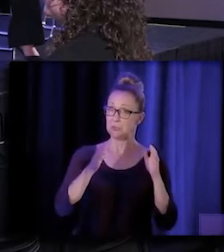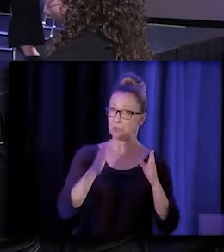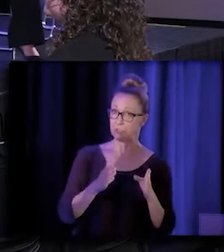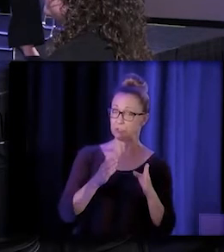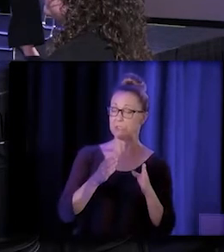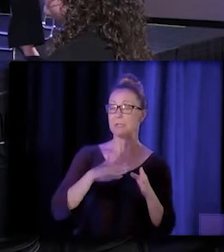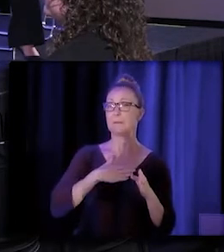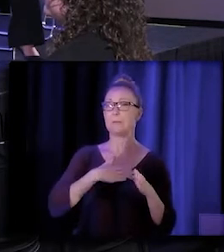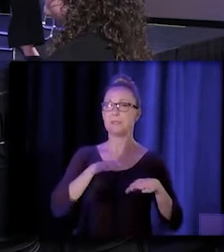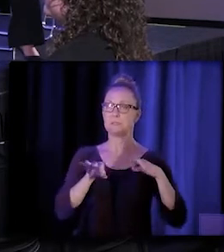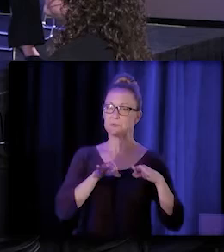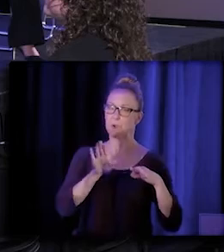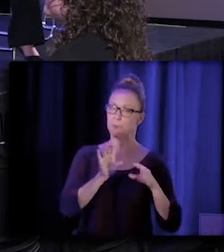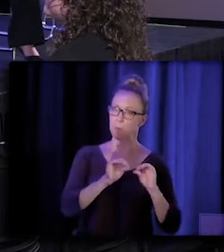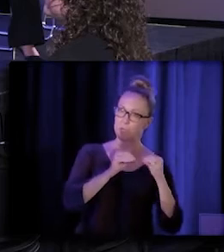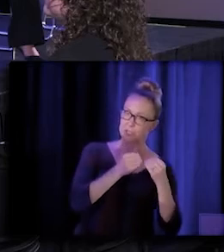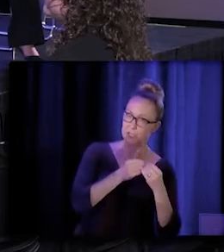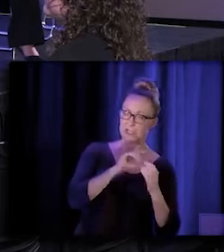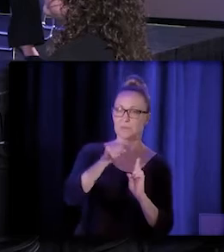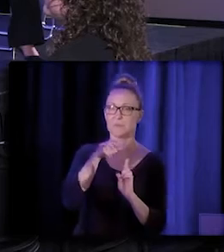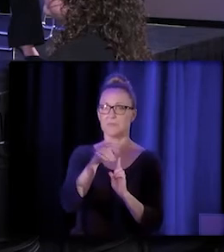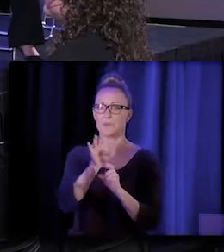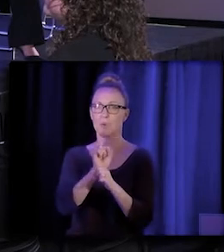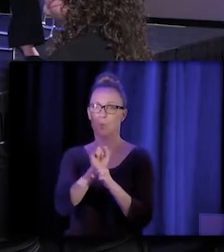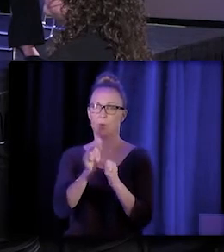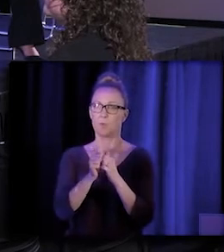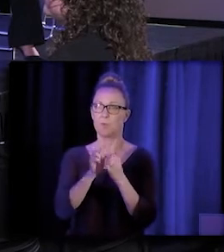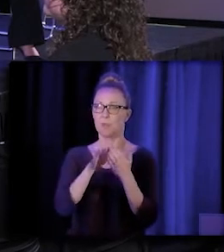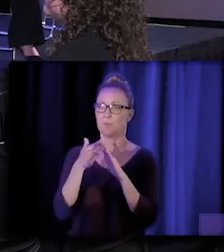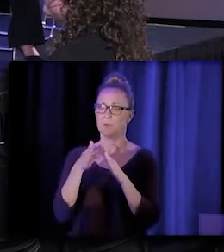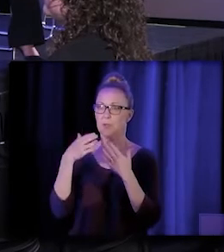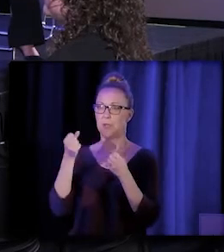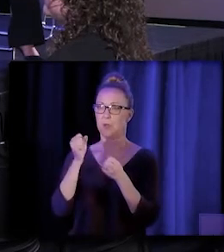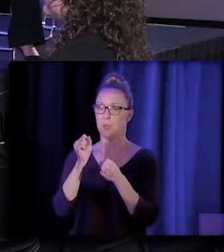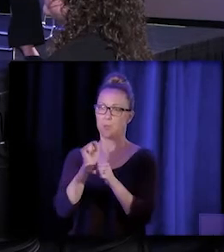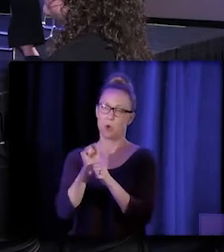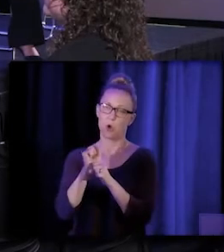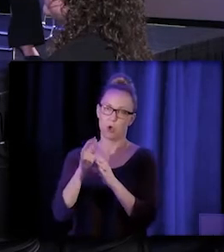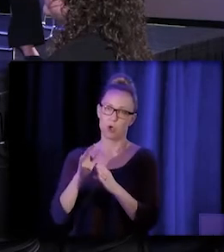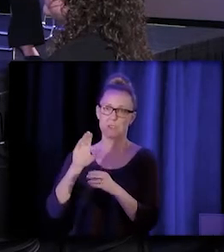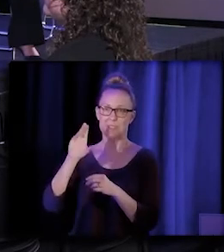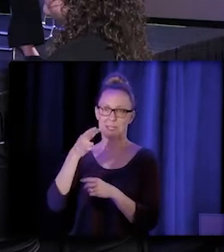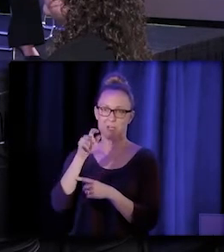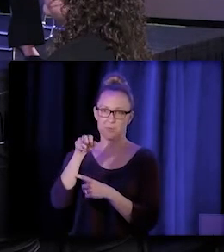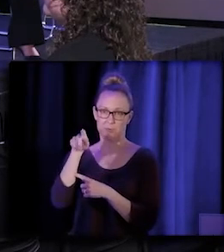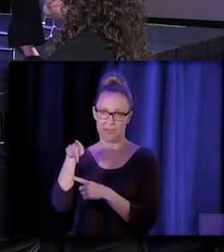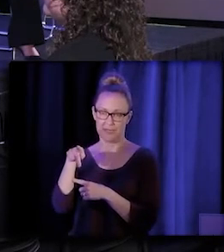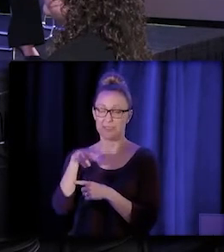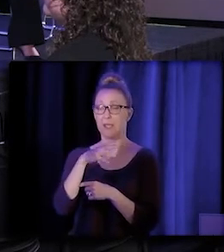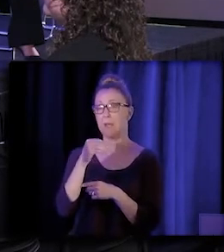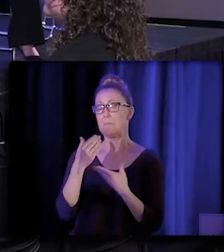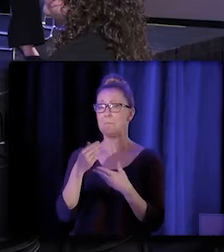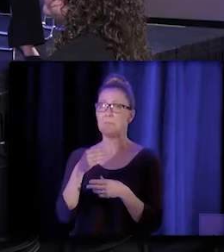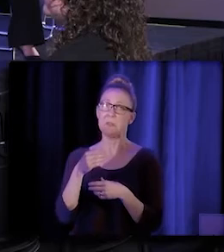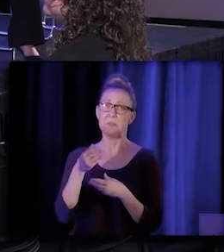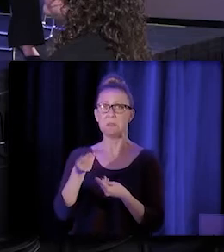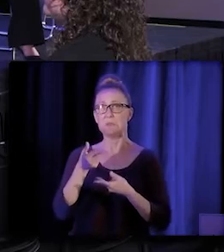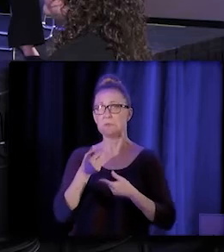and specifically your work with community health workers, as well as one or two important things